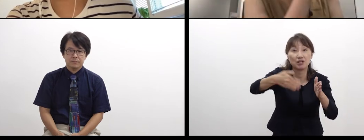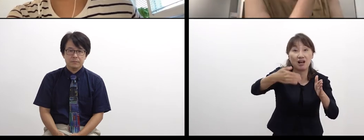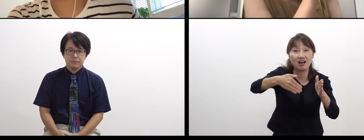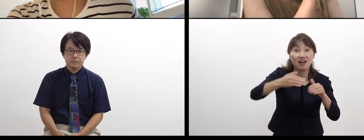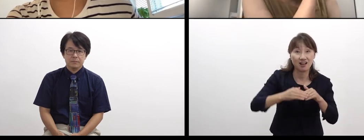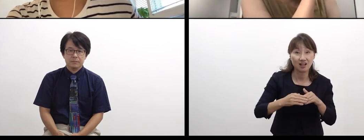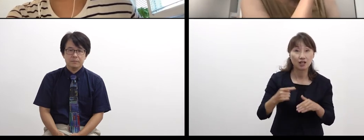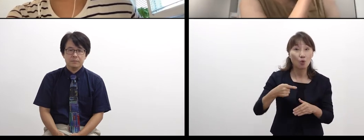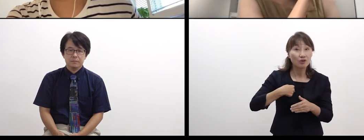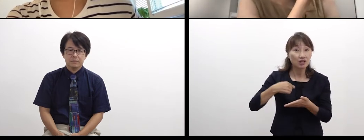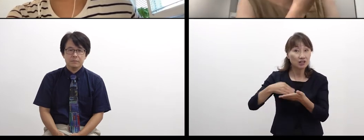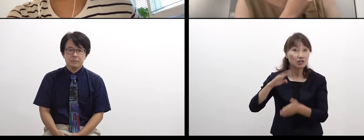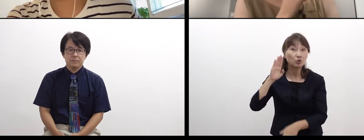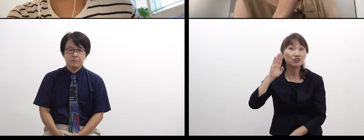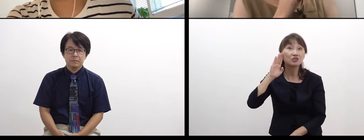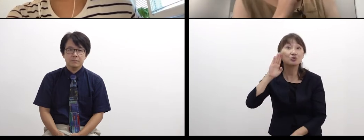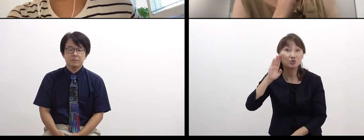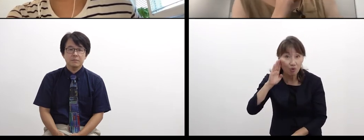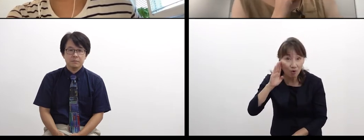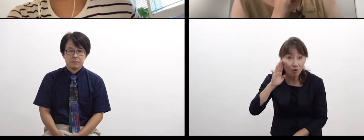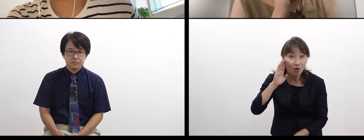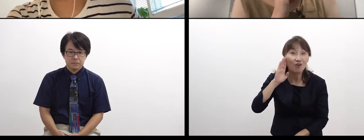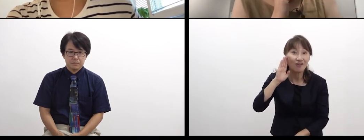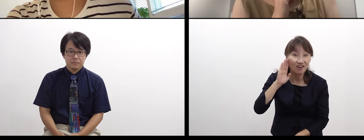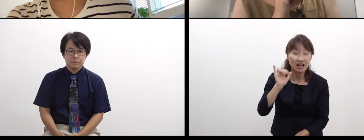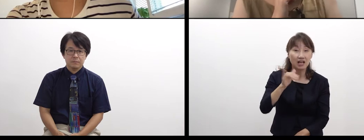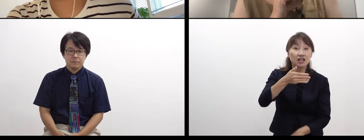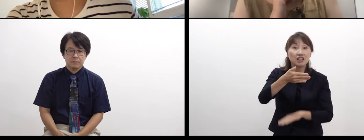I heard of a person who already went to the Yakushima Island,